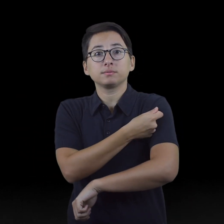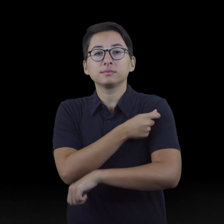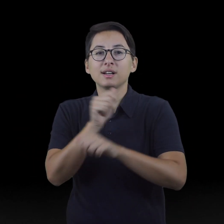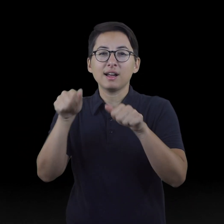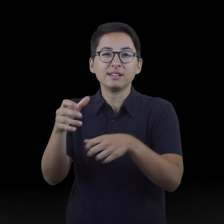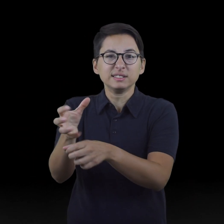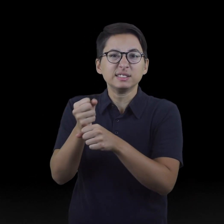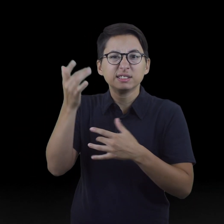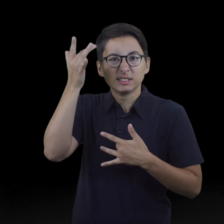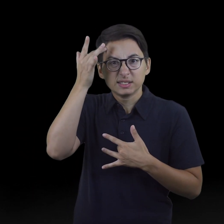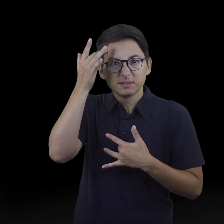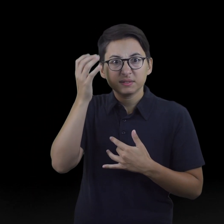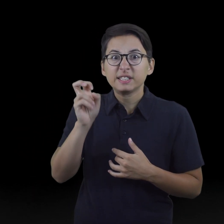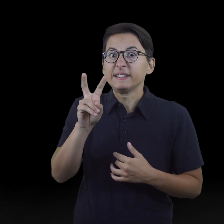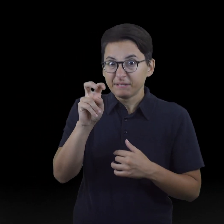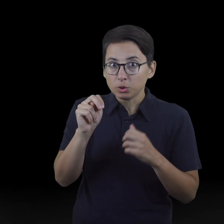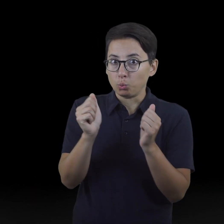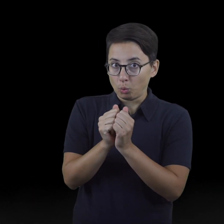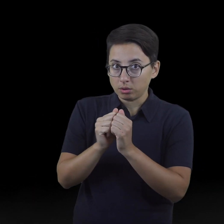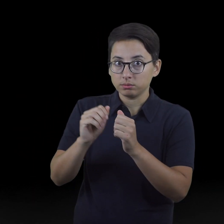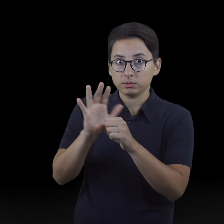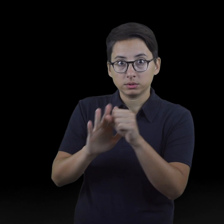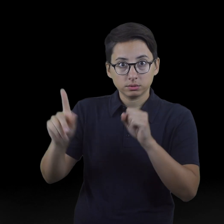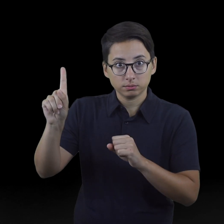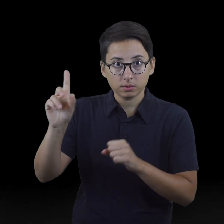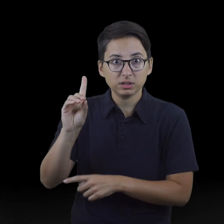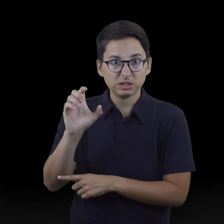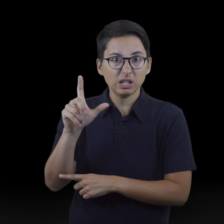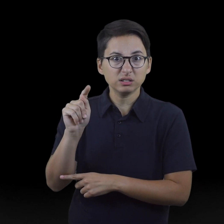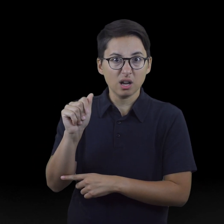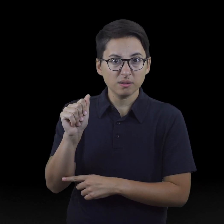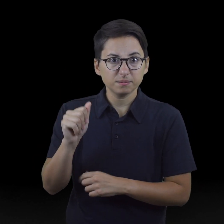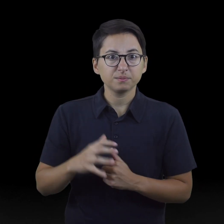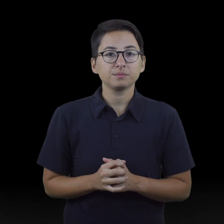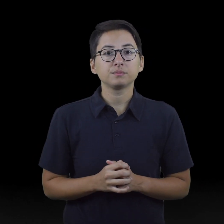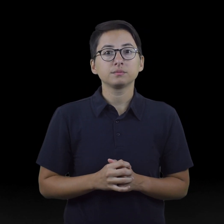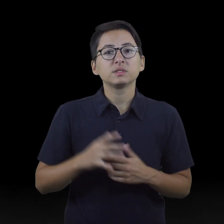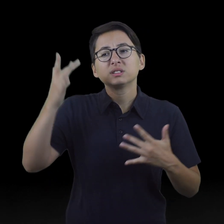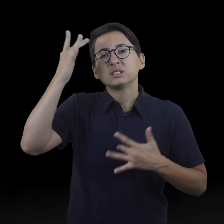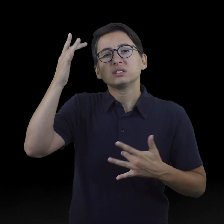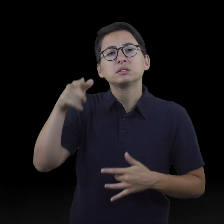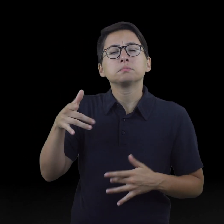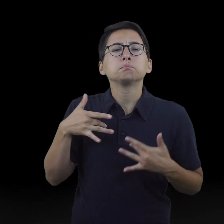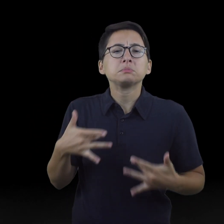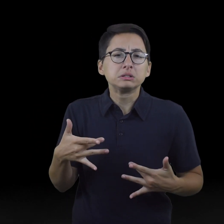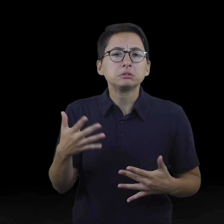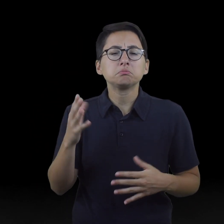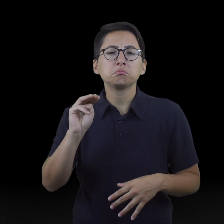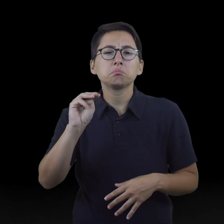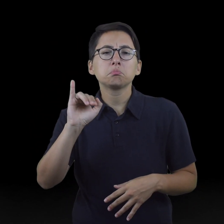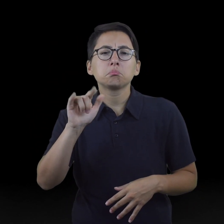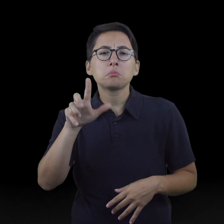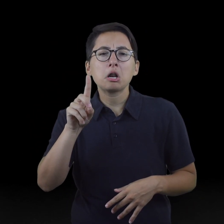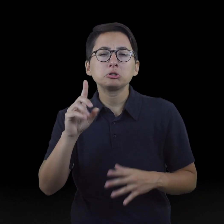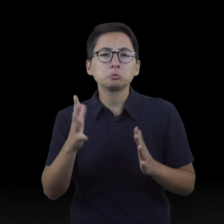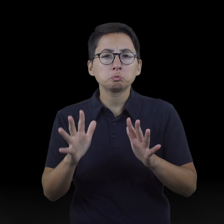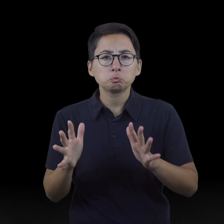even with the Delta variant, and the illness is usually mild. The vaccine also greatly